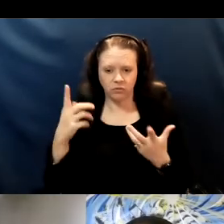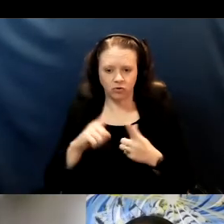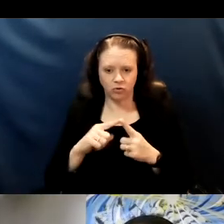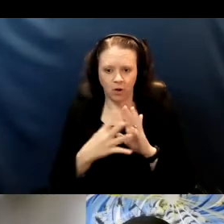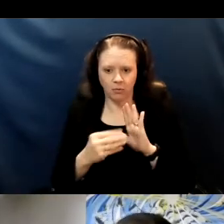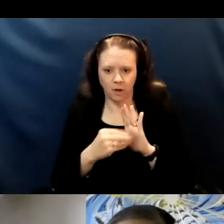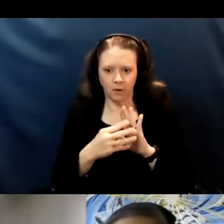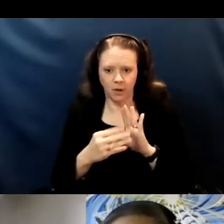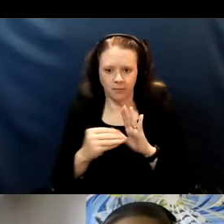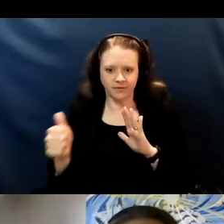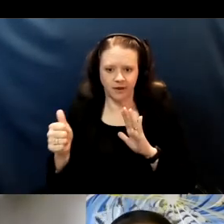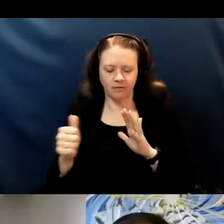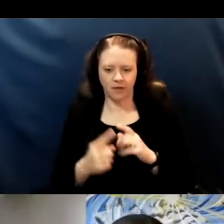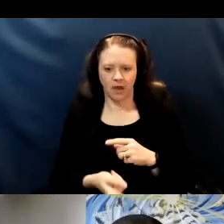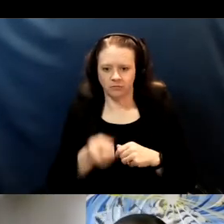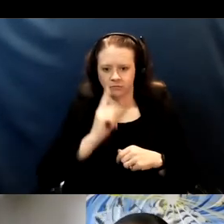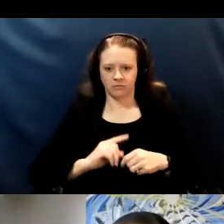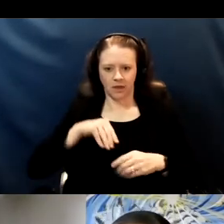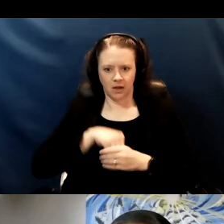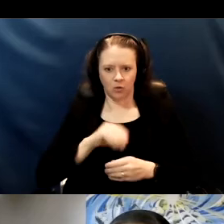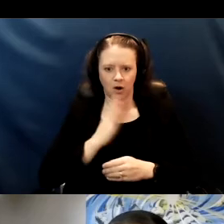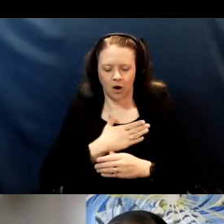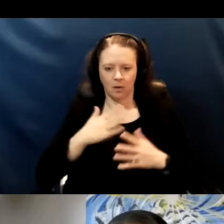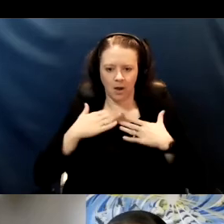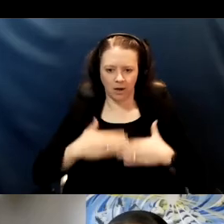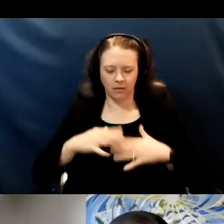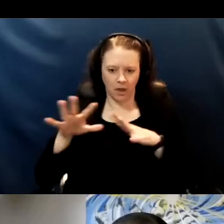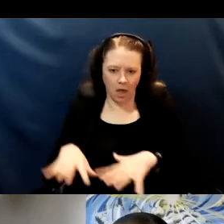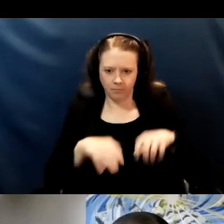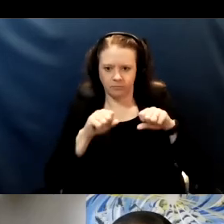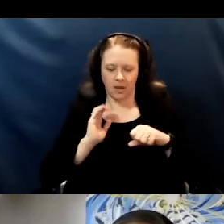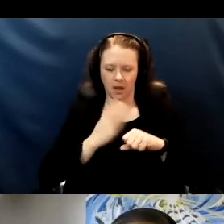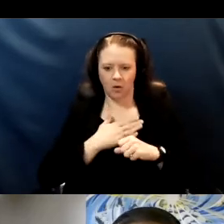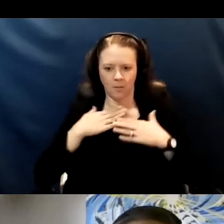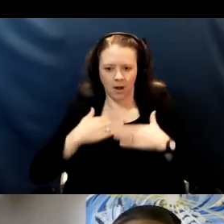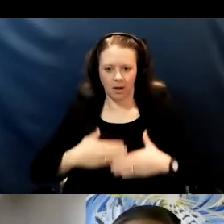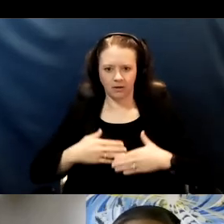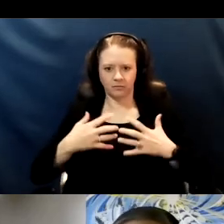They go into our body, they take over ourselves, our body's machinery to make more copies of themselves.